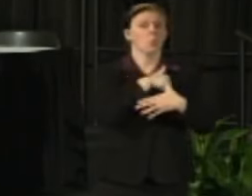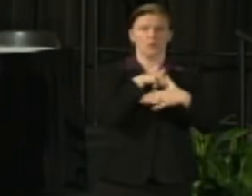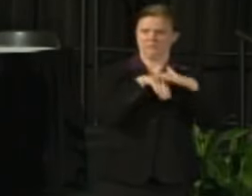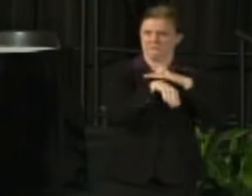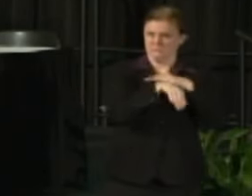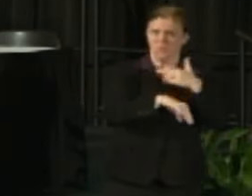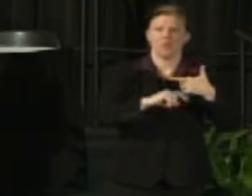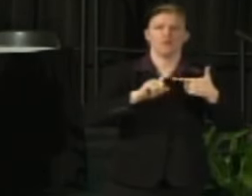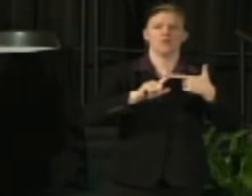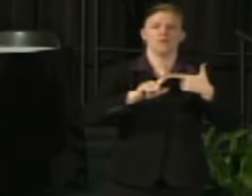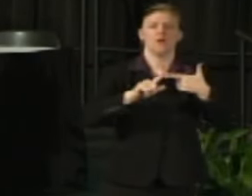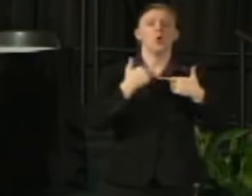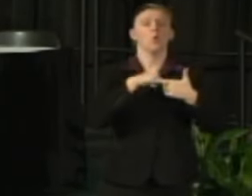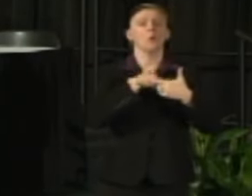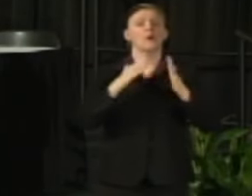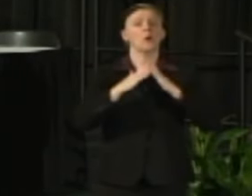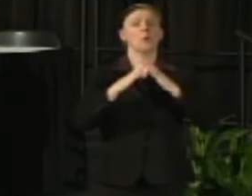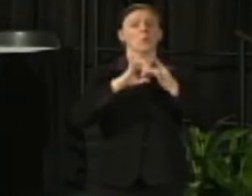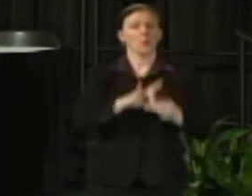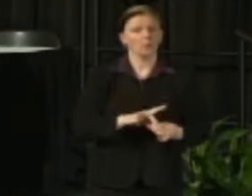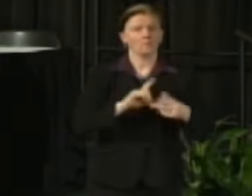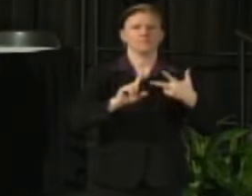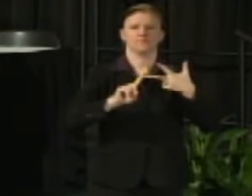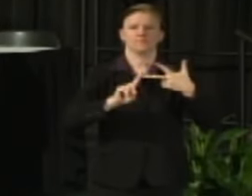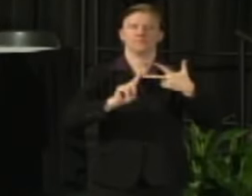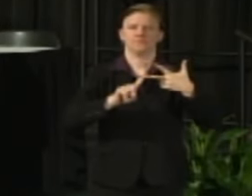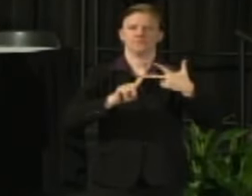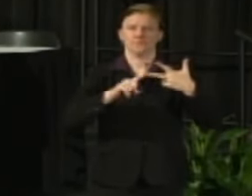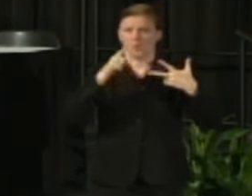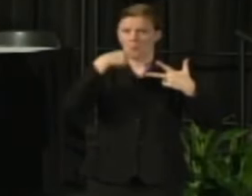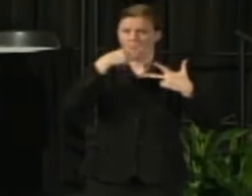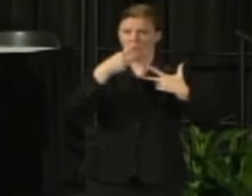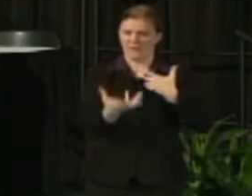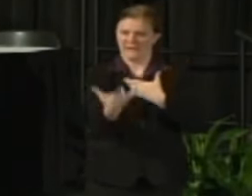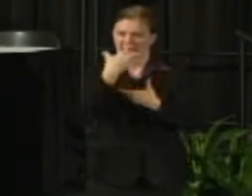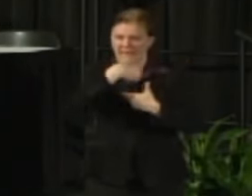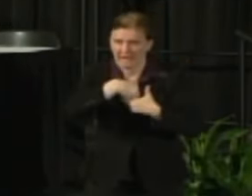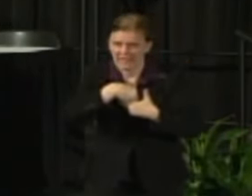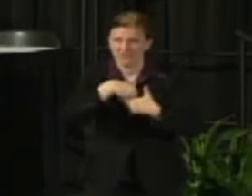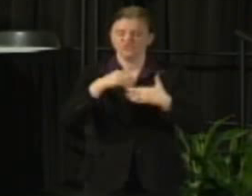We are urban. We are public engaged in a research university.